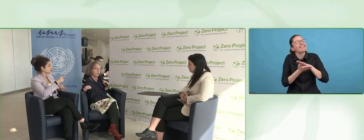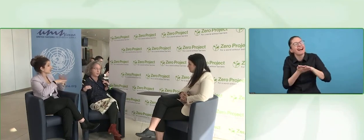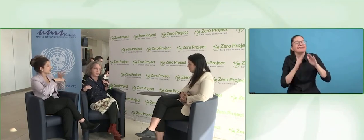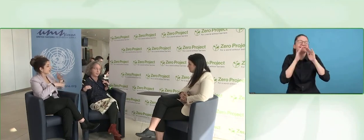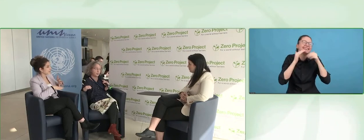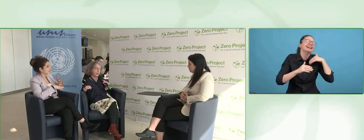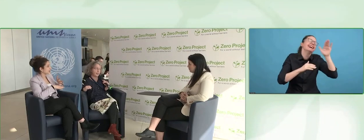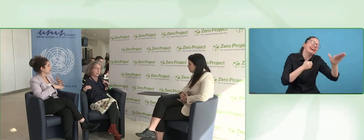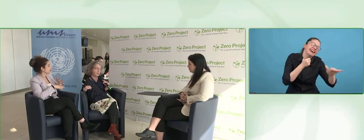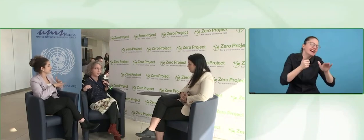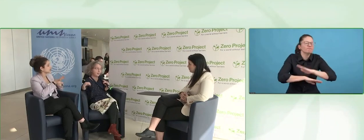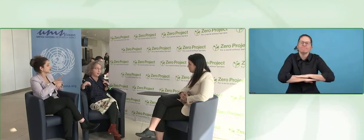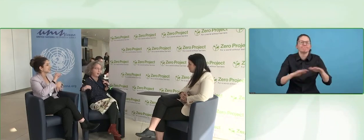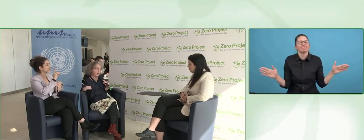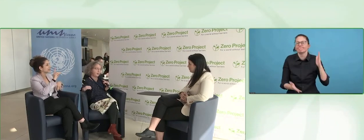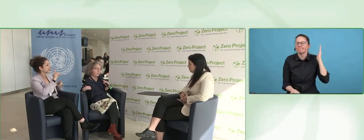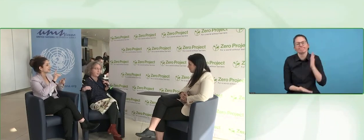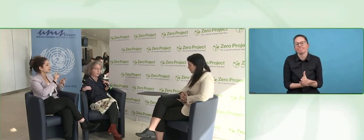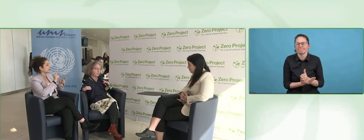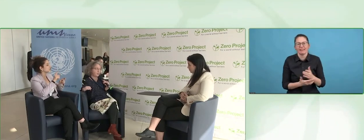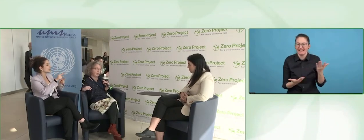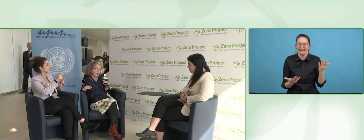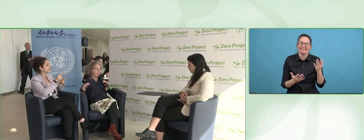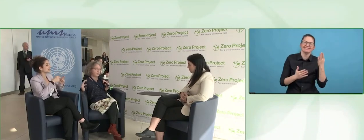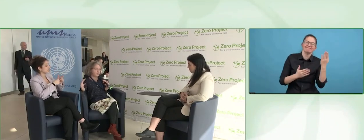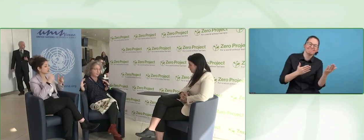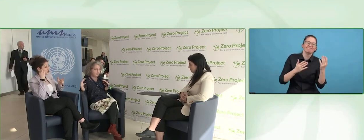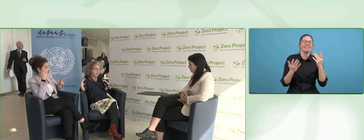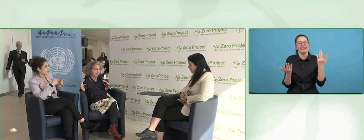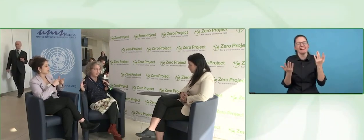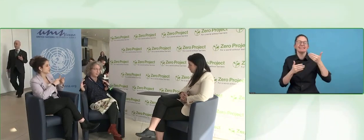Or this committed because you have a disability? Discriminated because you have a disability?